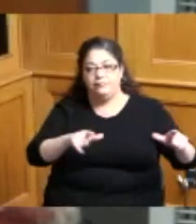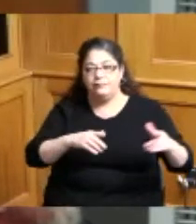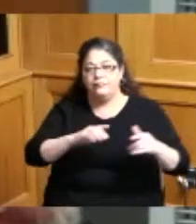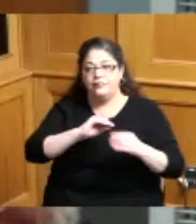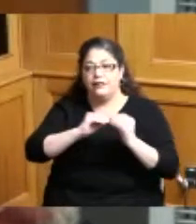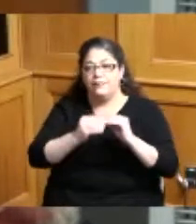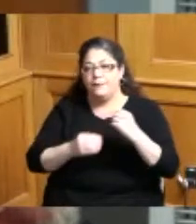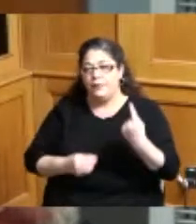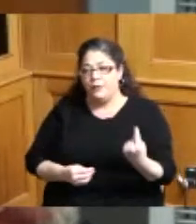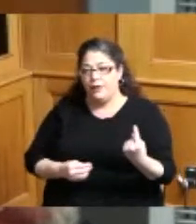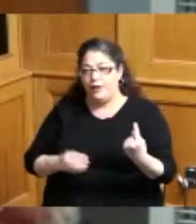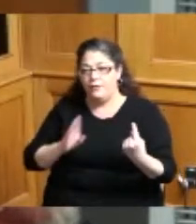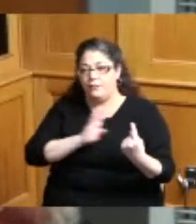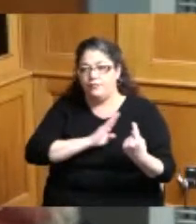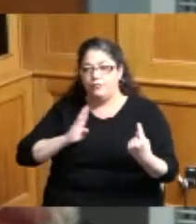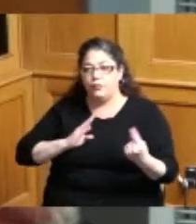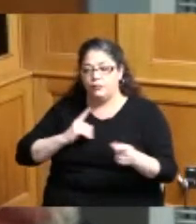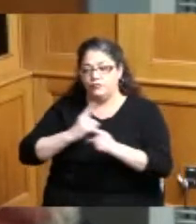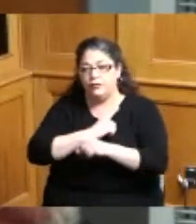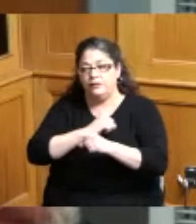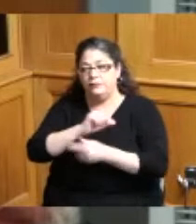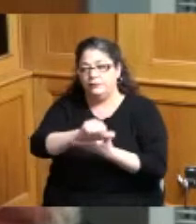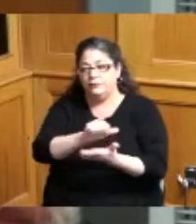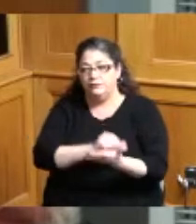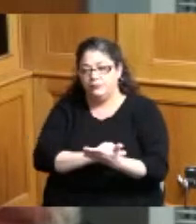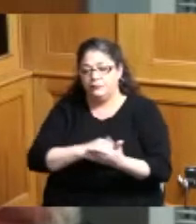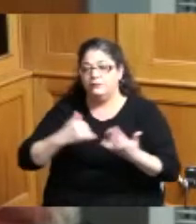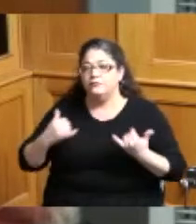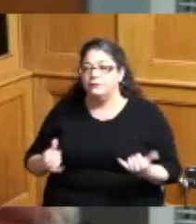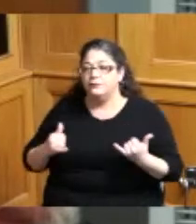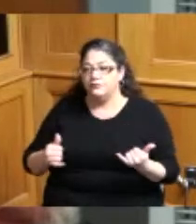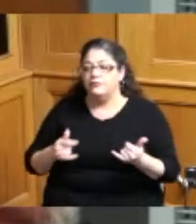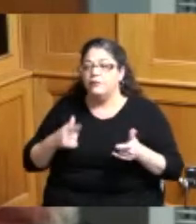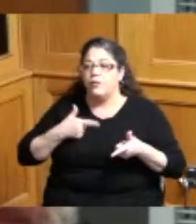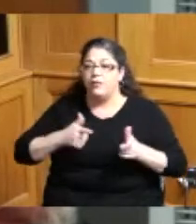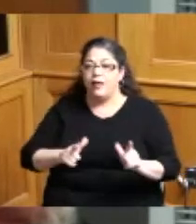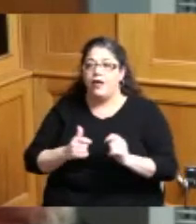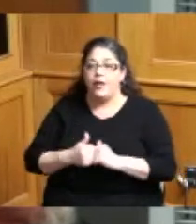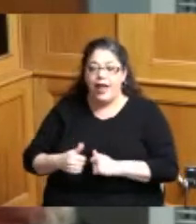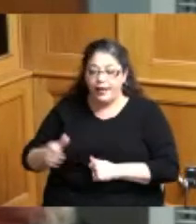on the Board's regular agenda and today's proceedings allow us to hear any public comments